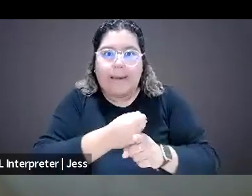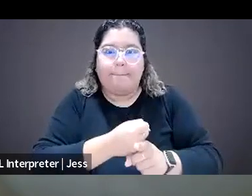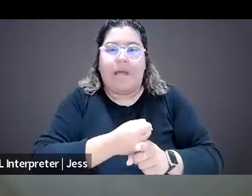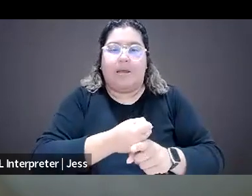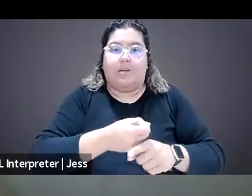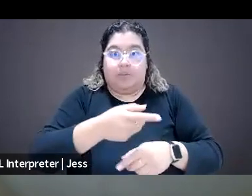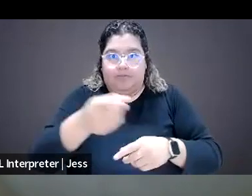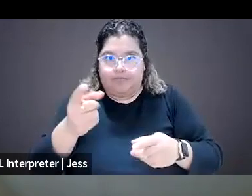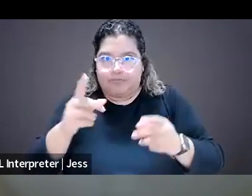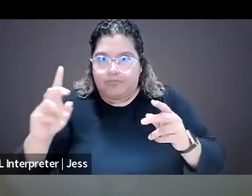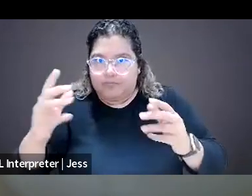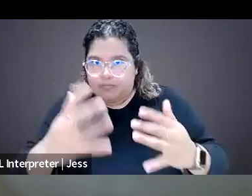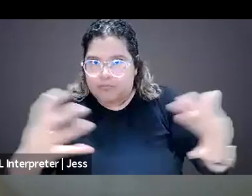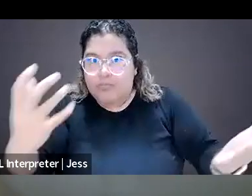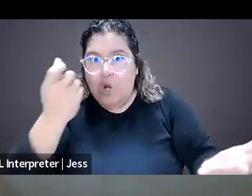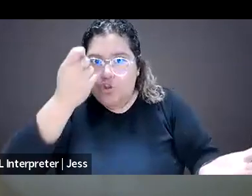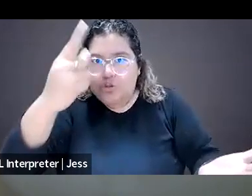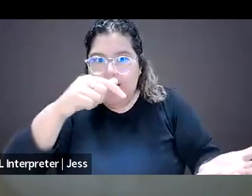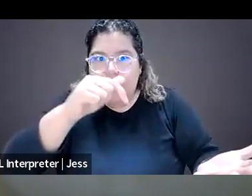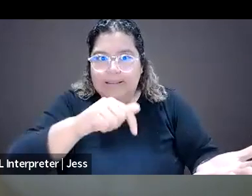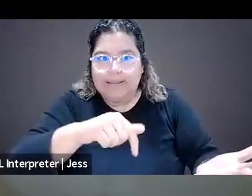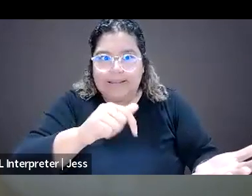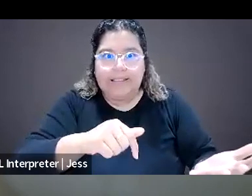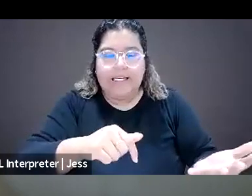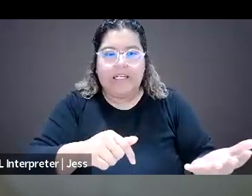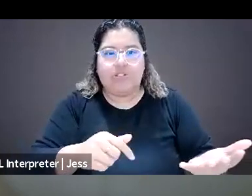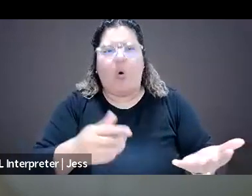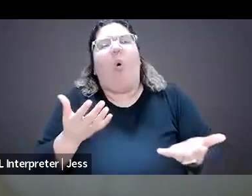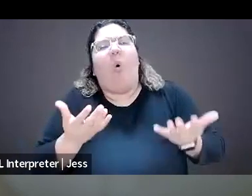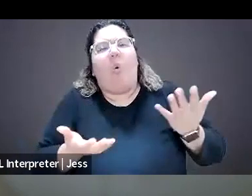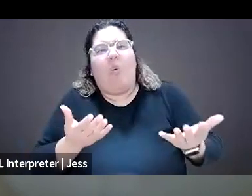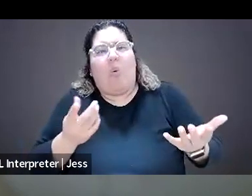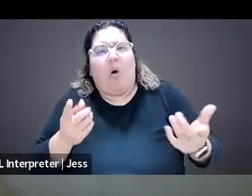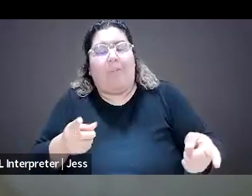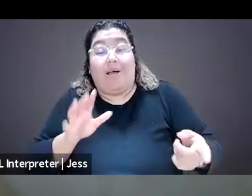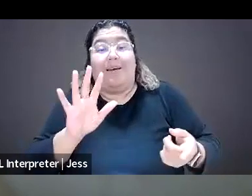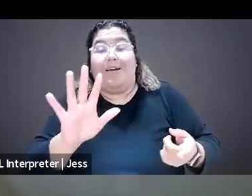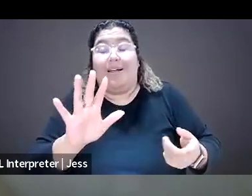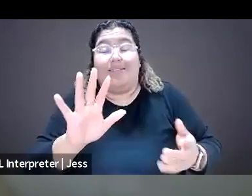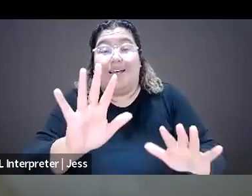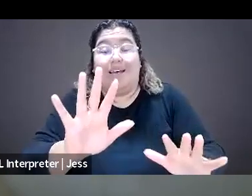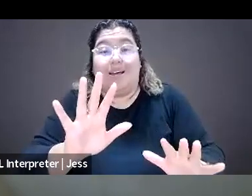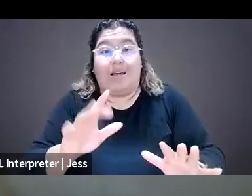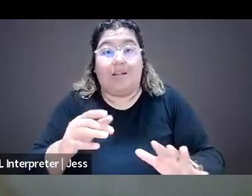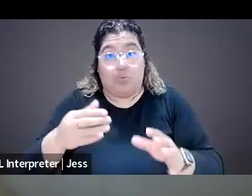that this is not an inevitability. There are methods and trainings and ways